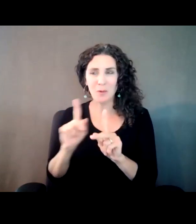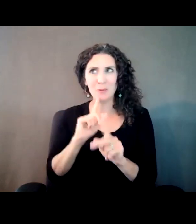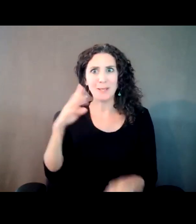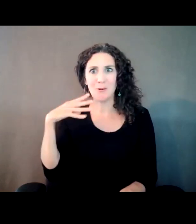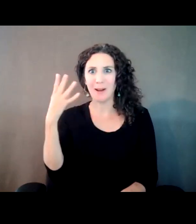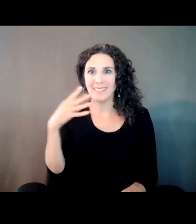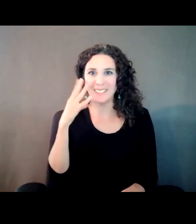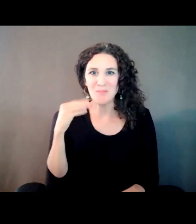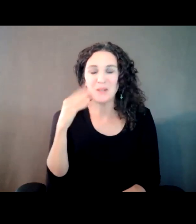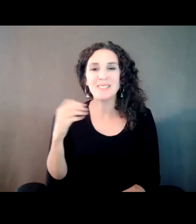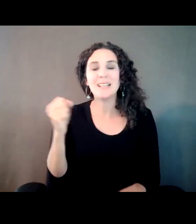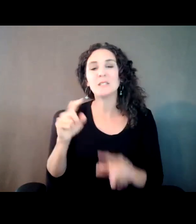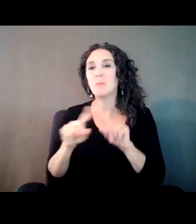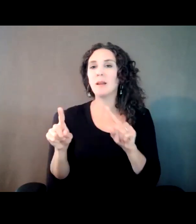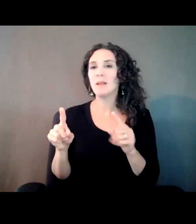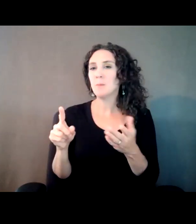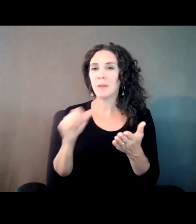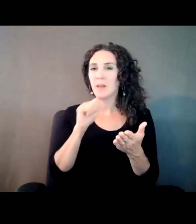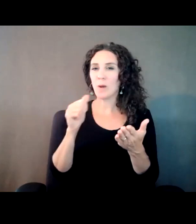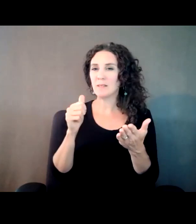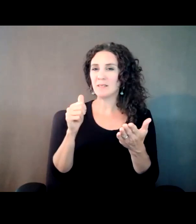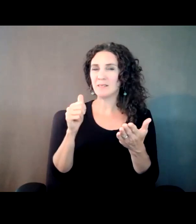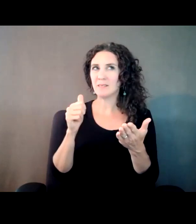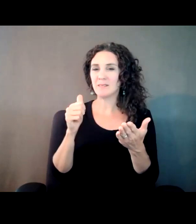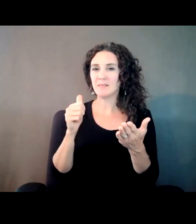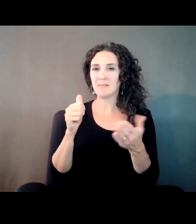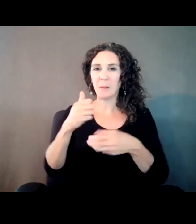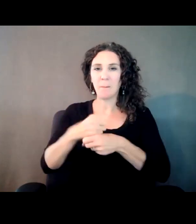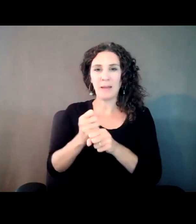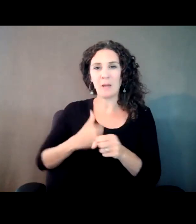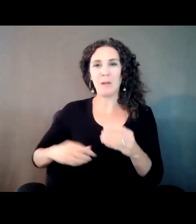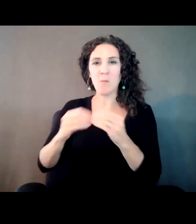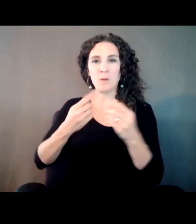But it was not getting me anywhere as far as a career.